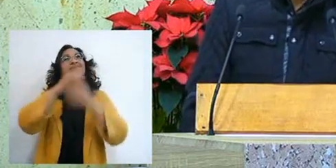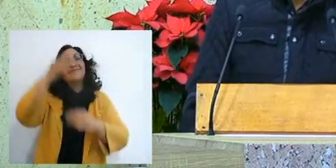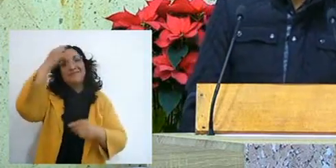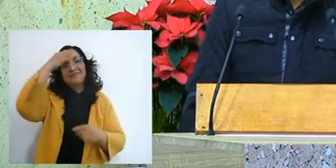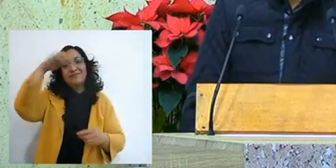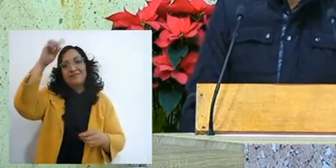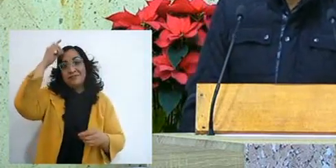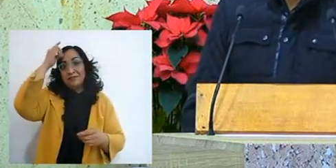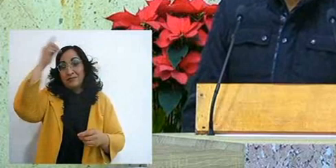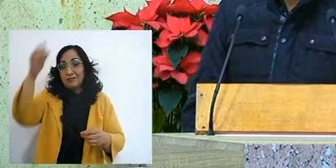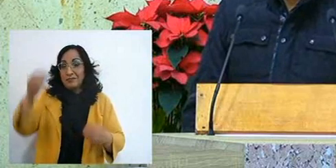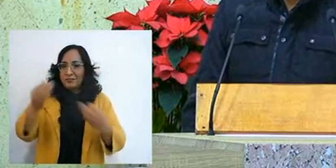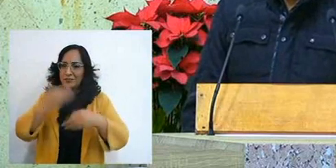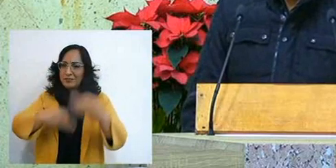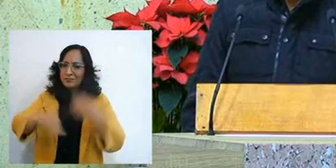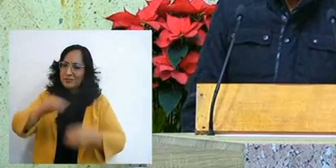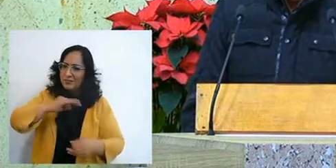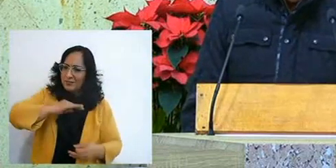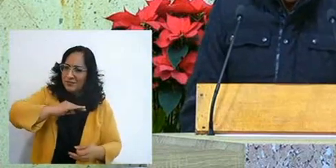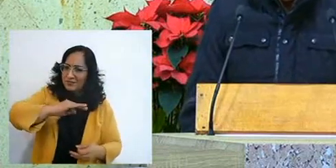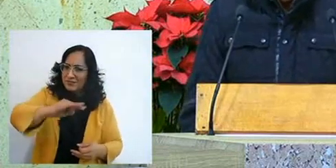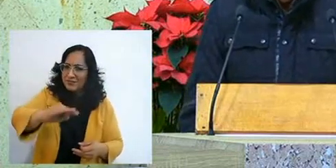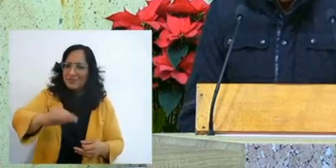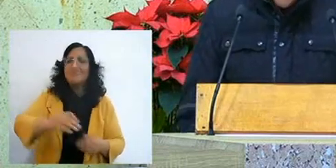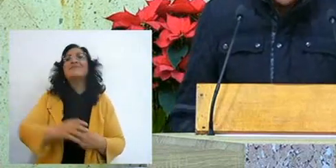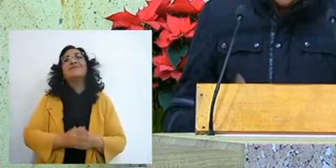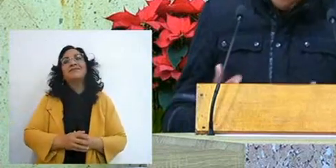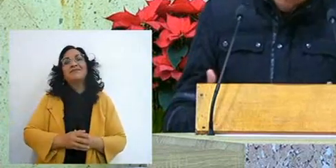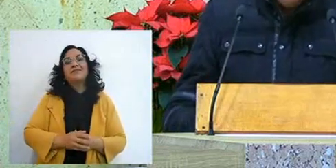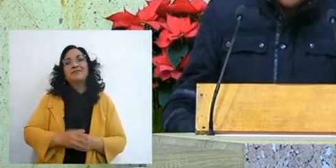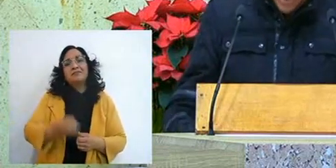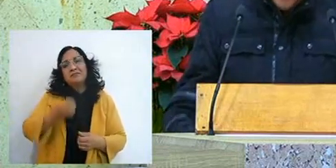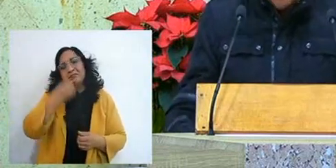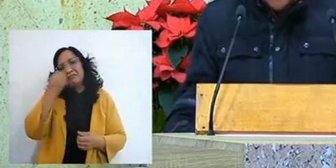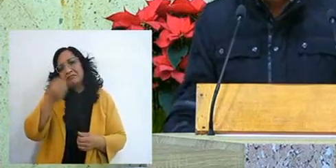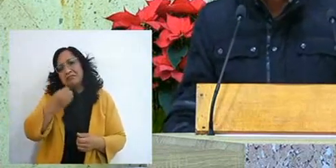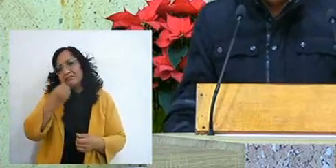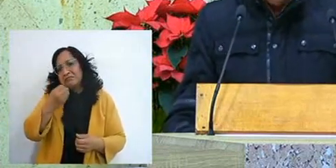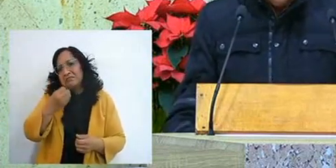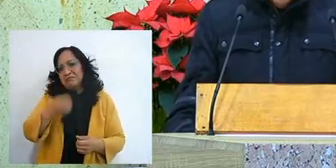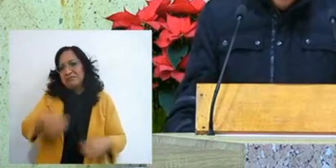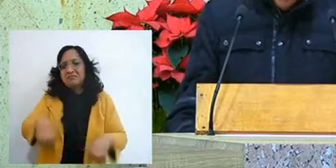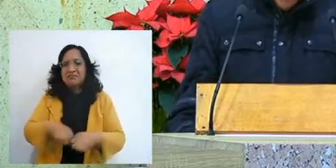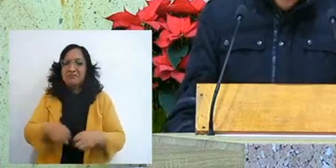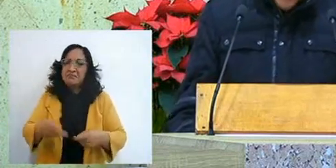when we talk to him, I say pray, talk to him,